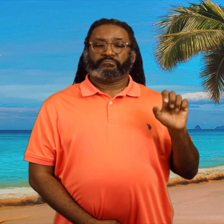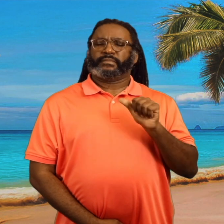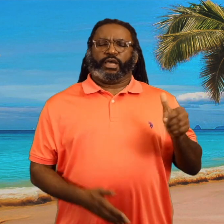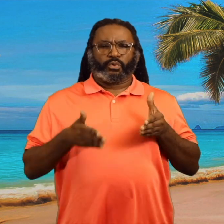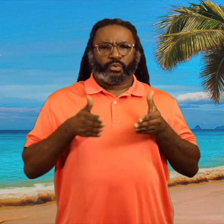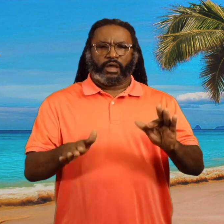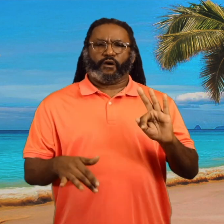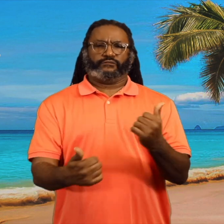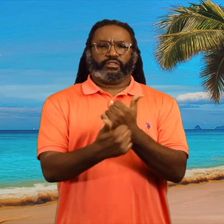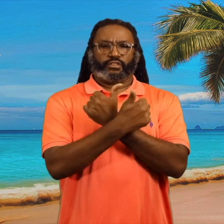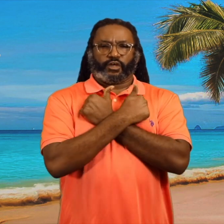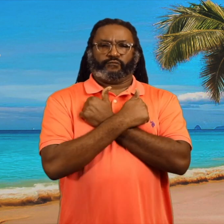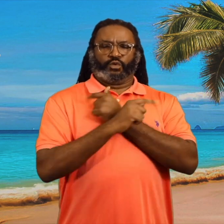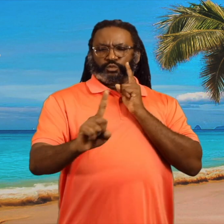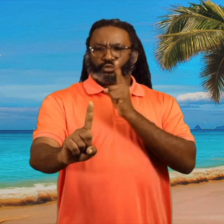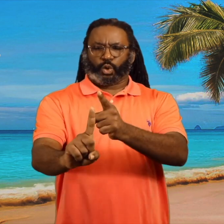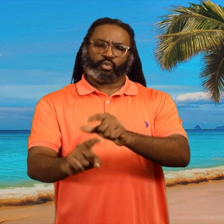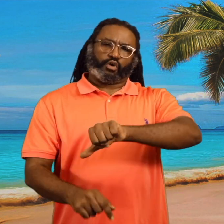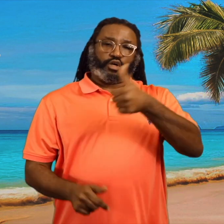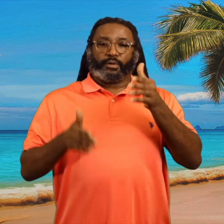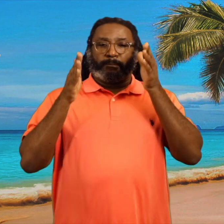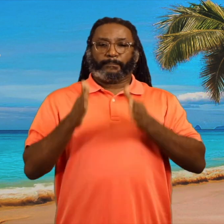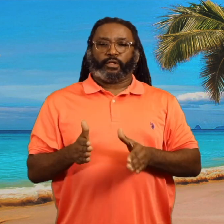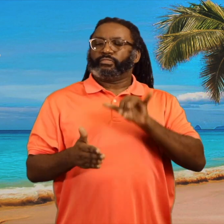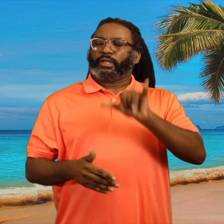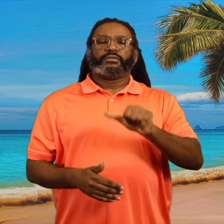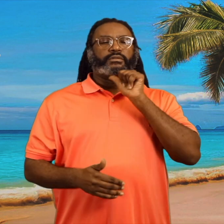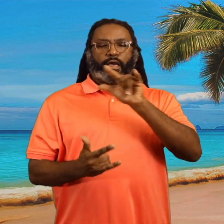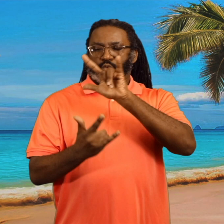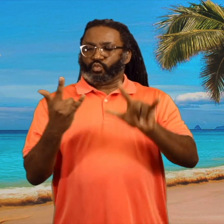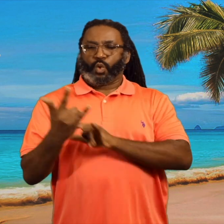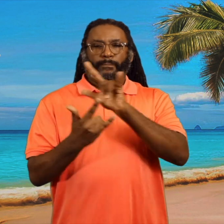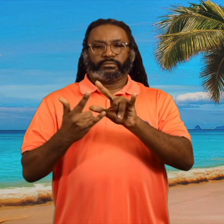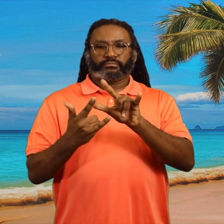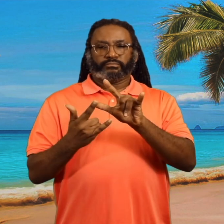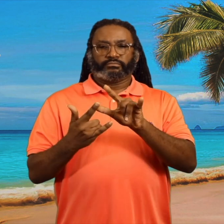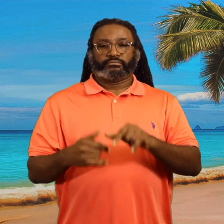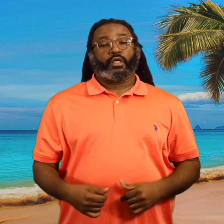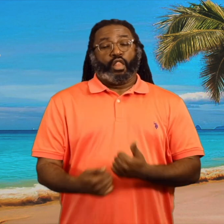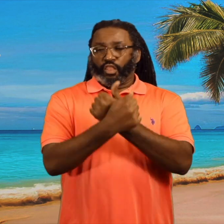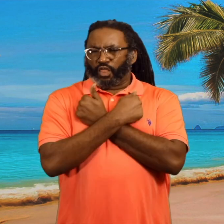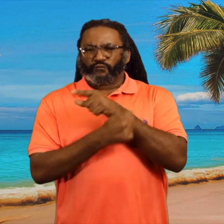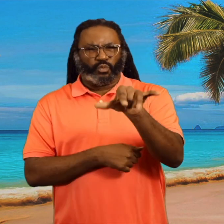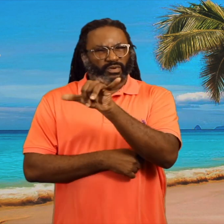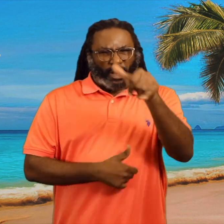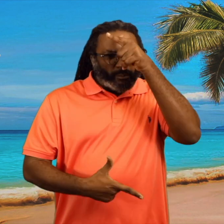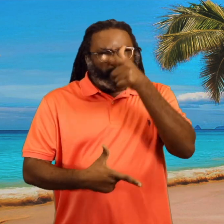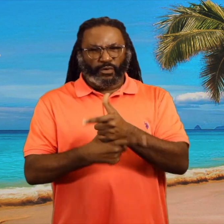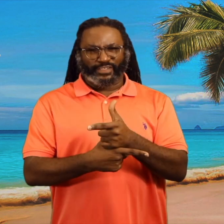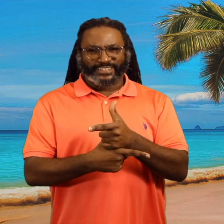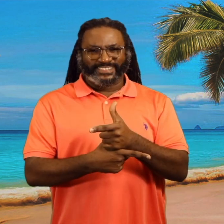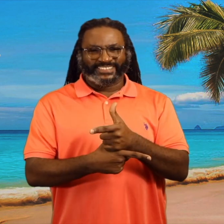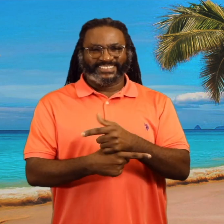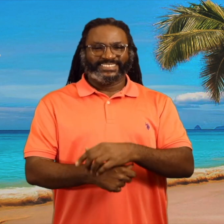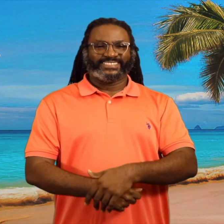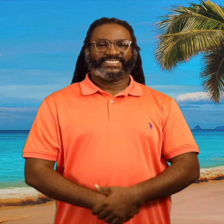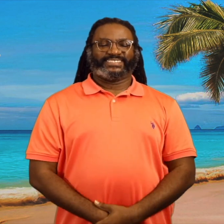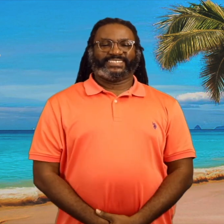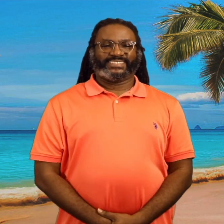The feelings of compassion towards one's fellow humans.